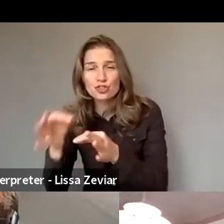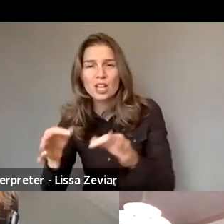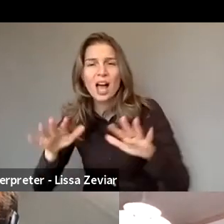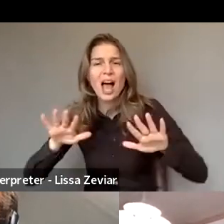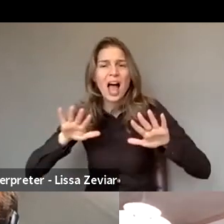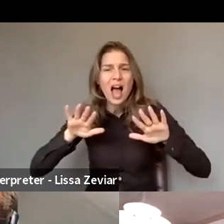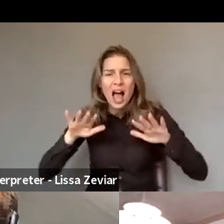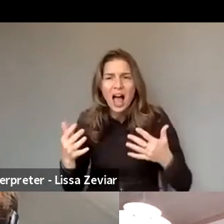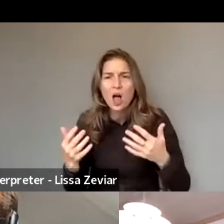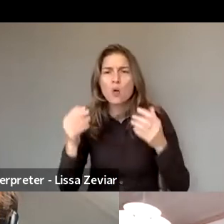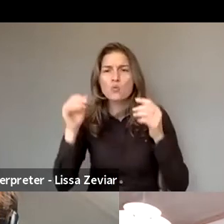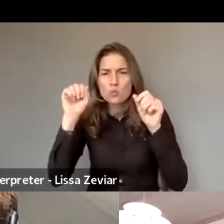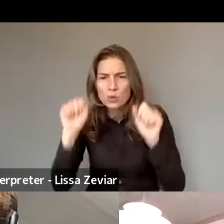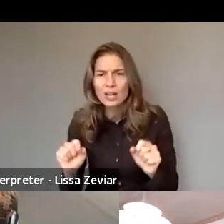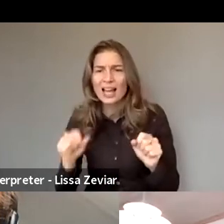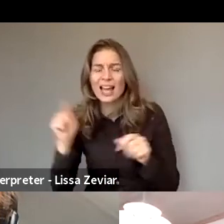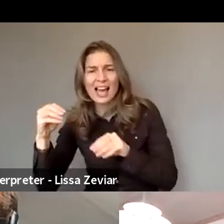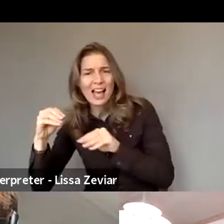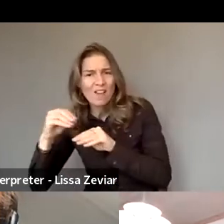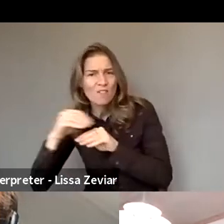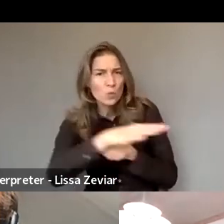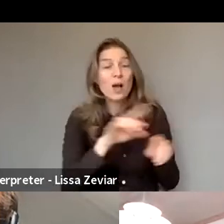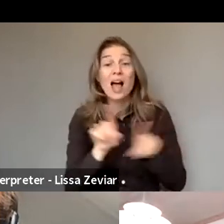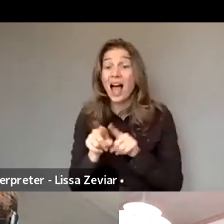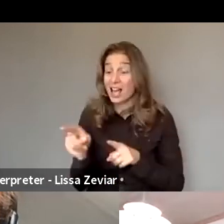And how we can use against strategy to force our government